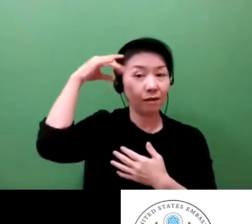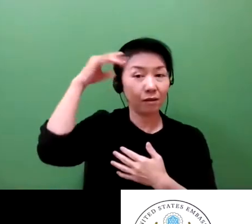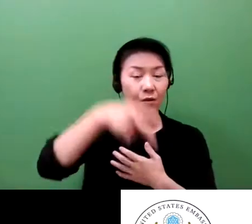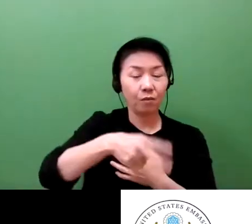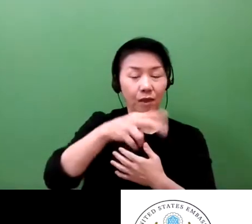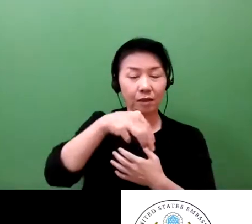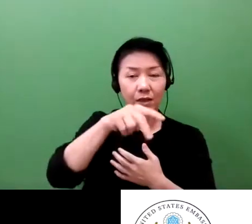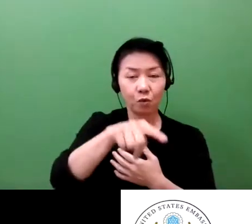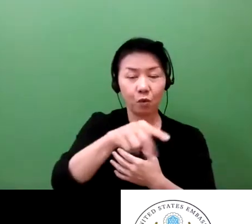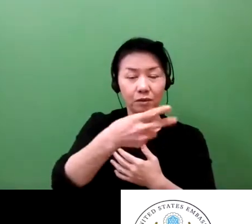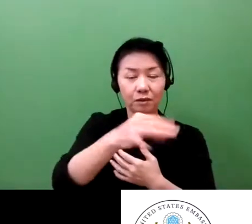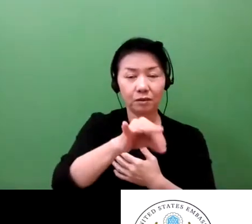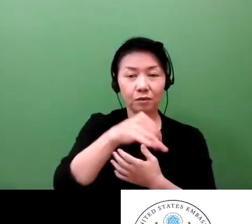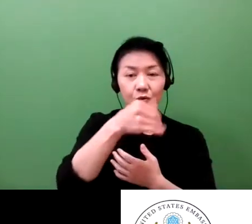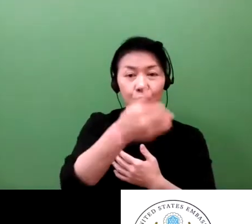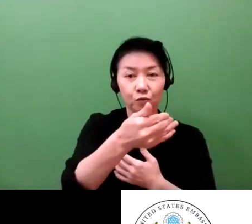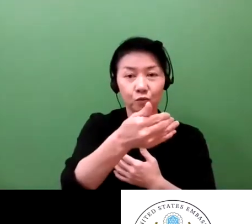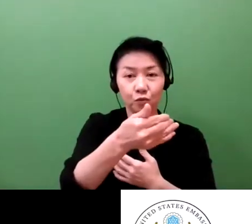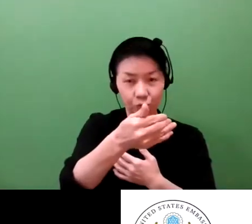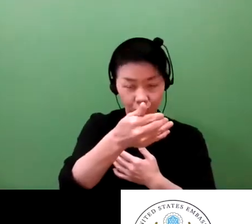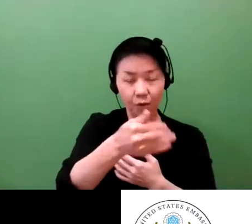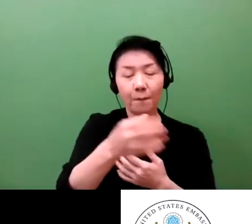And also, from Panasonic as well,